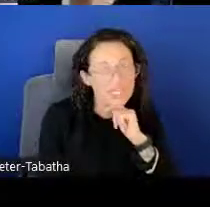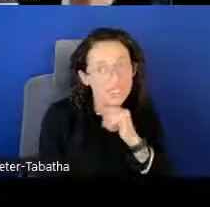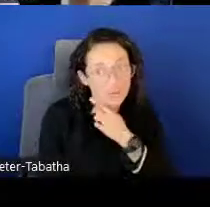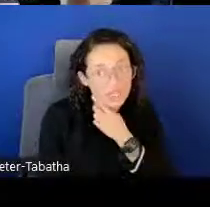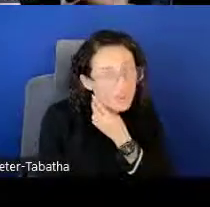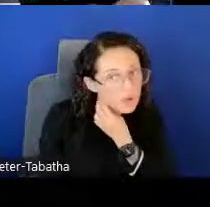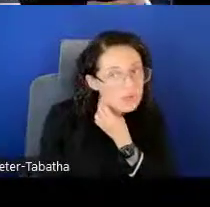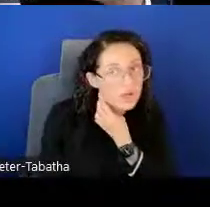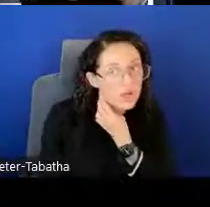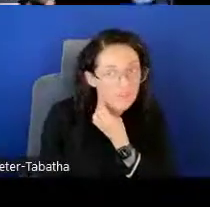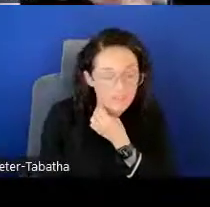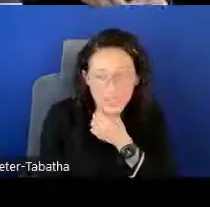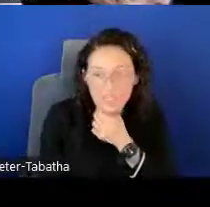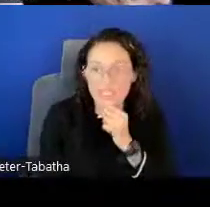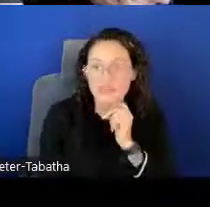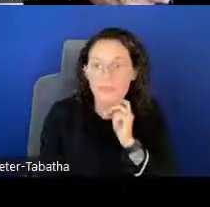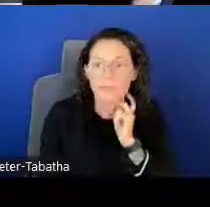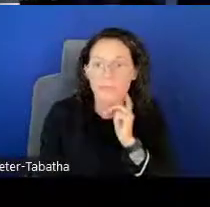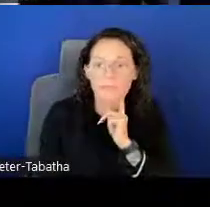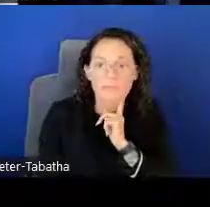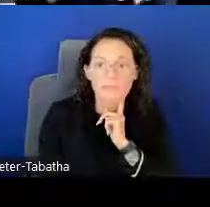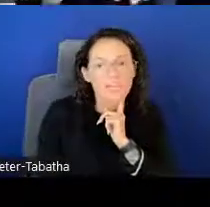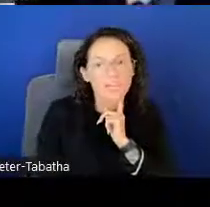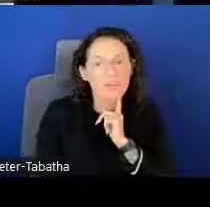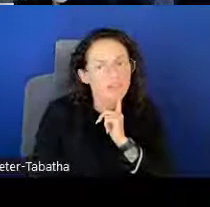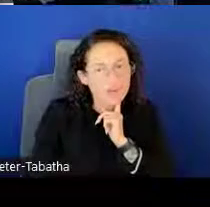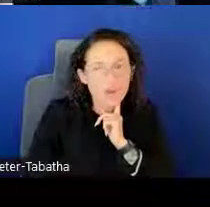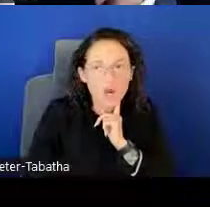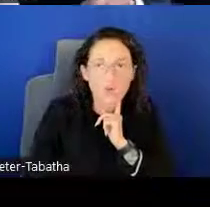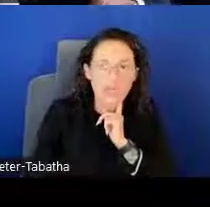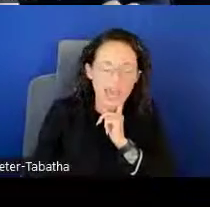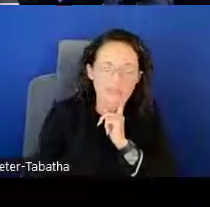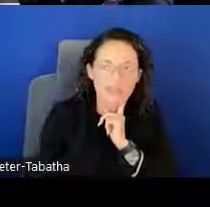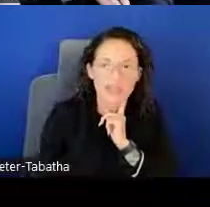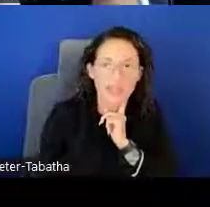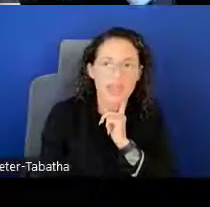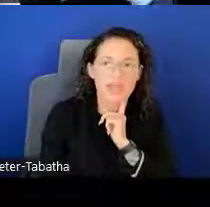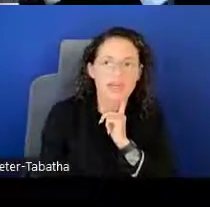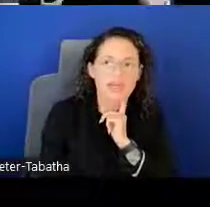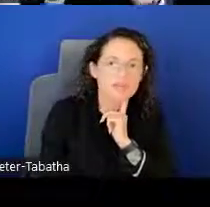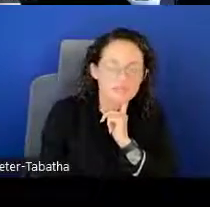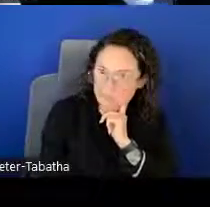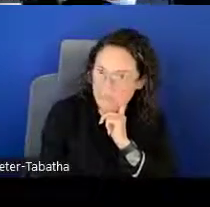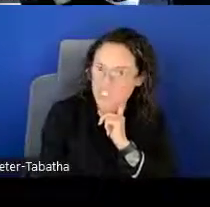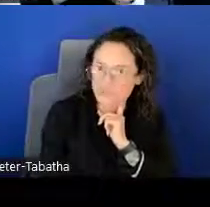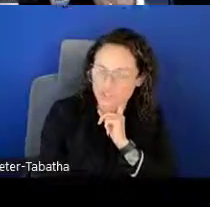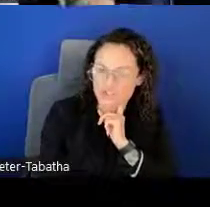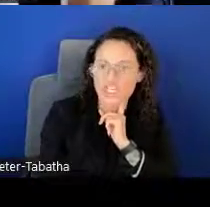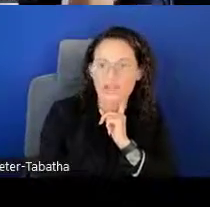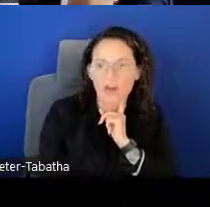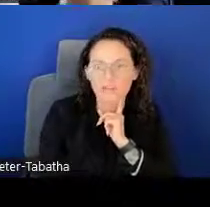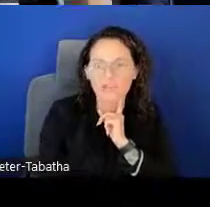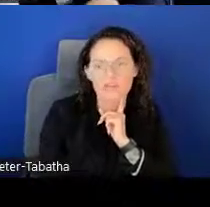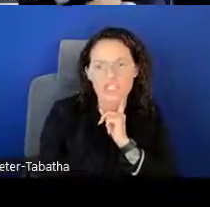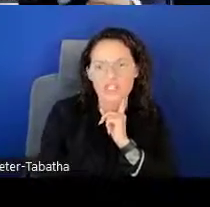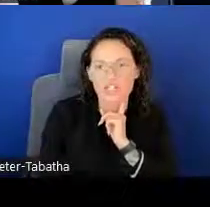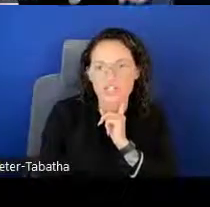including those are very key. Being thorough and having a description of your research,